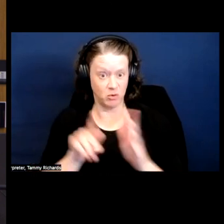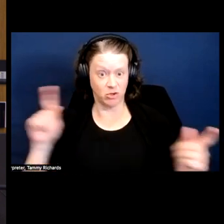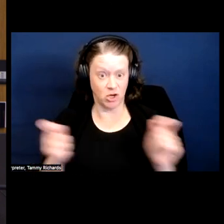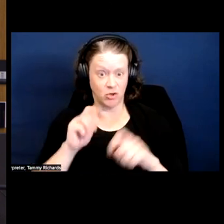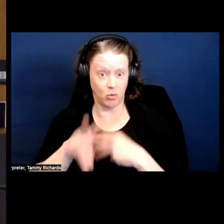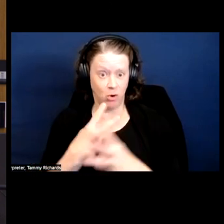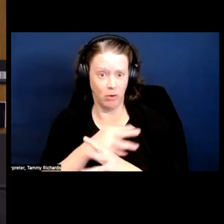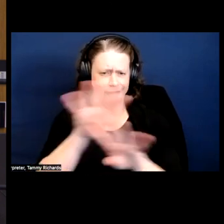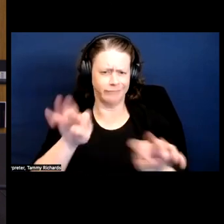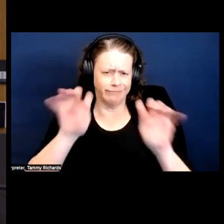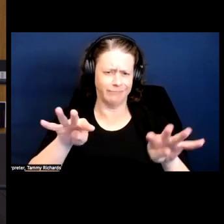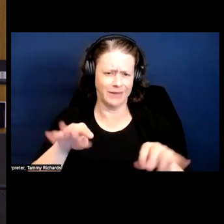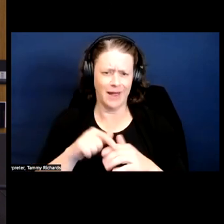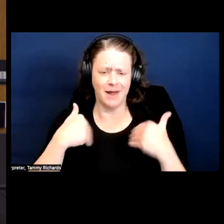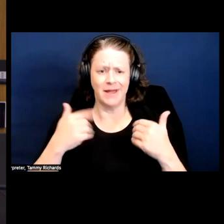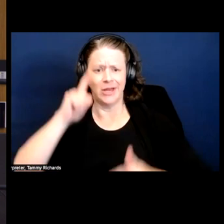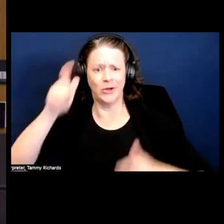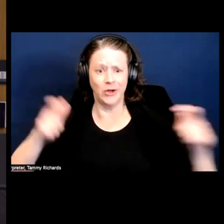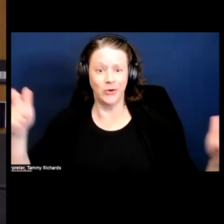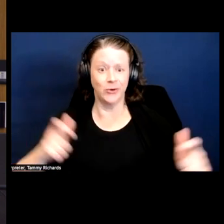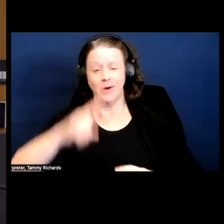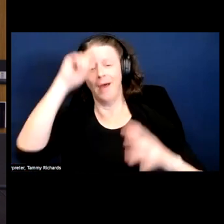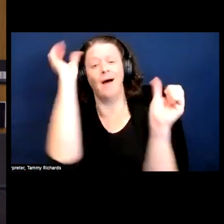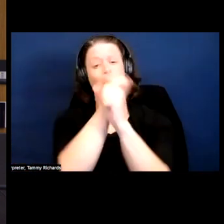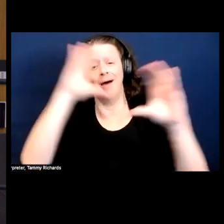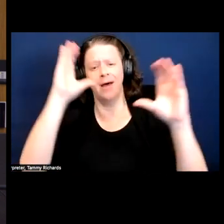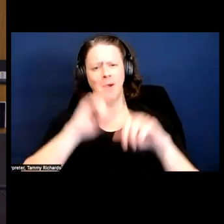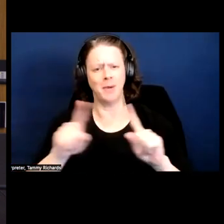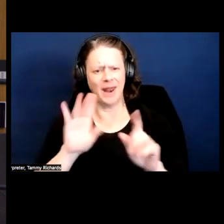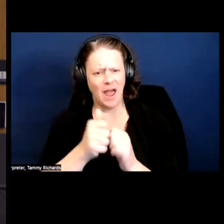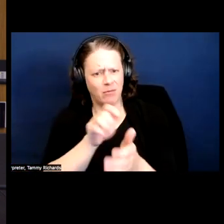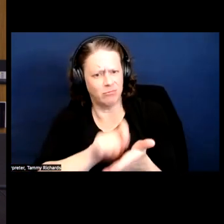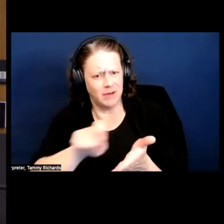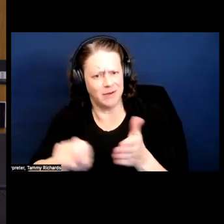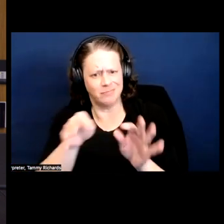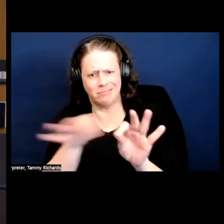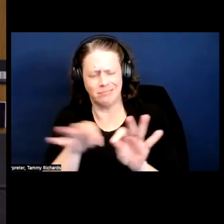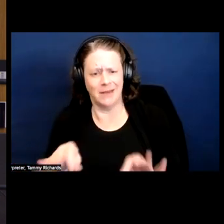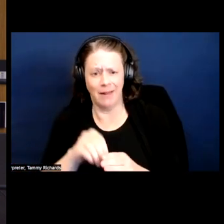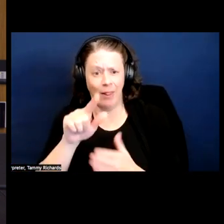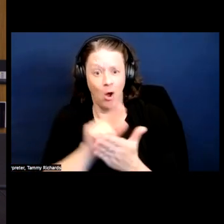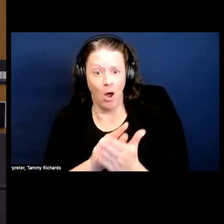I have large beautiful visions, but I don't know what that's going to look like written in the words, right, written into law.